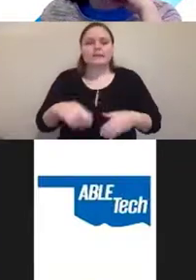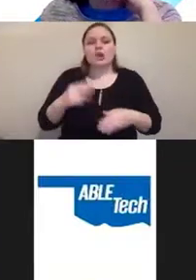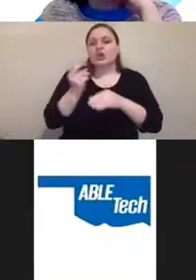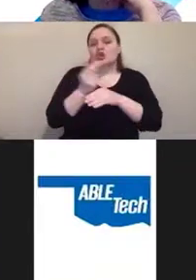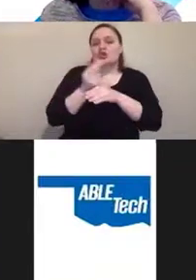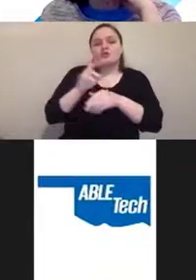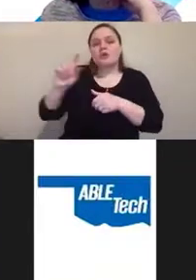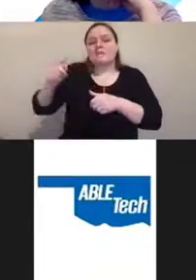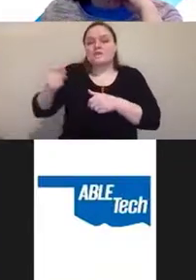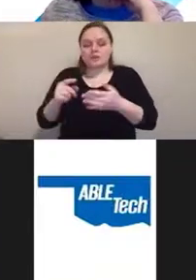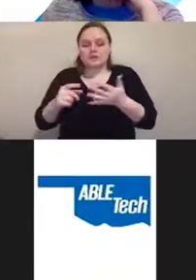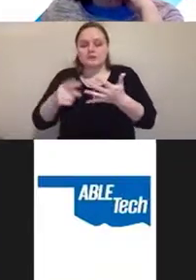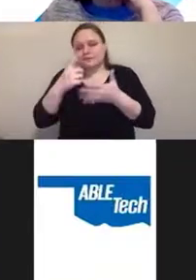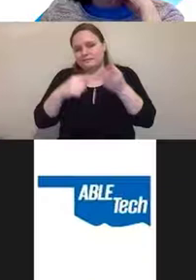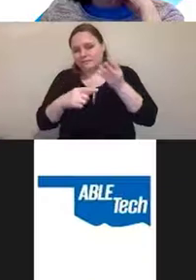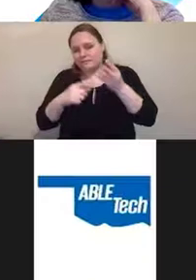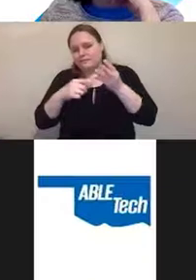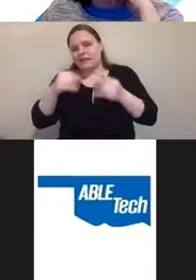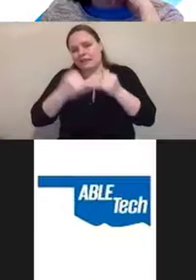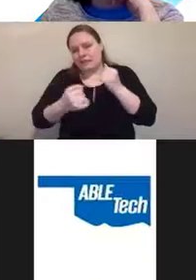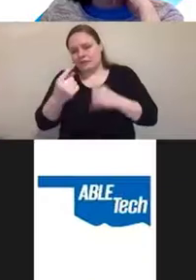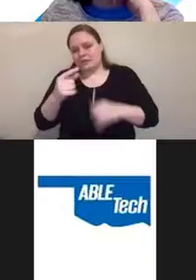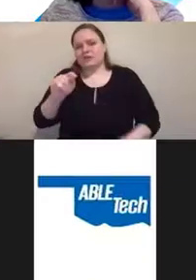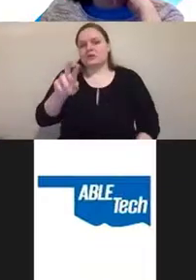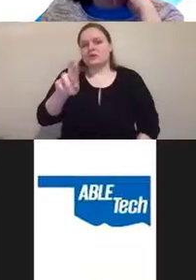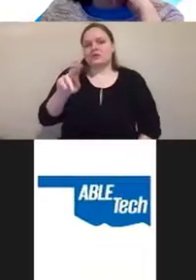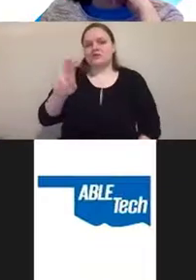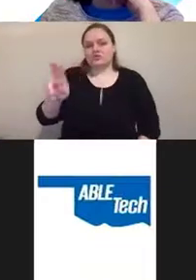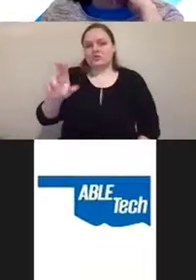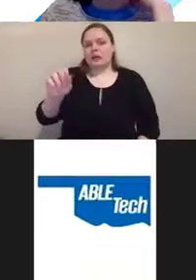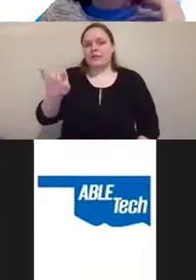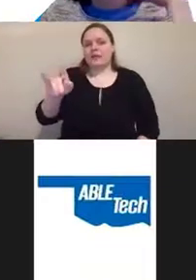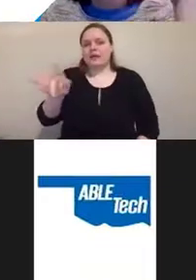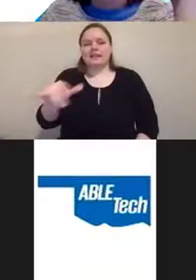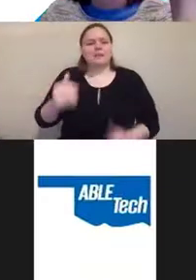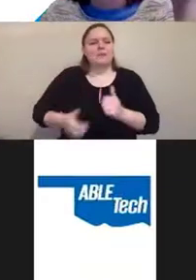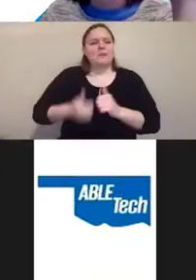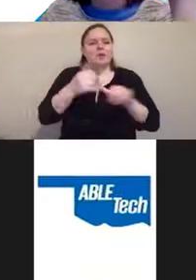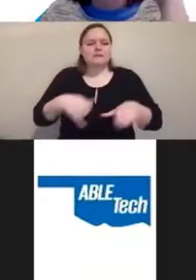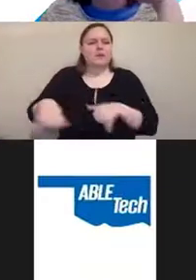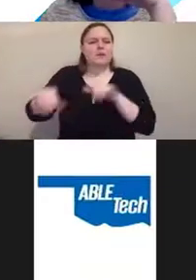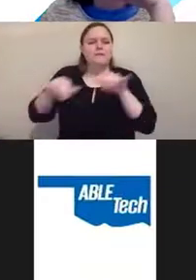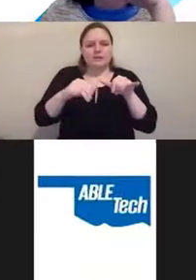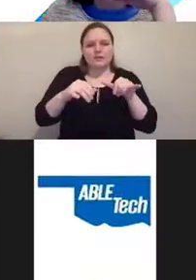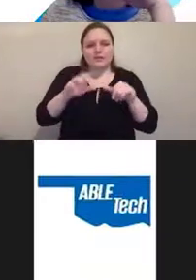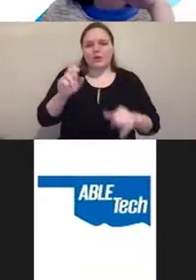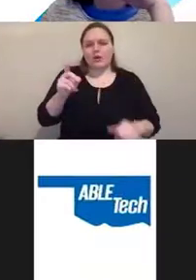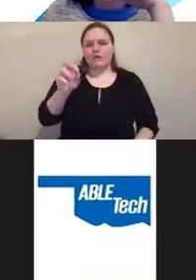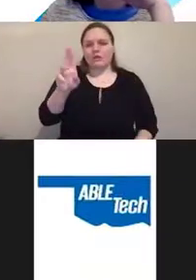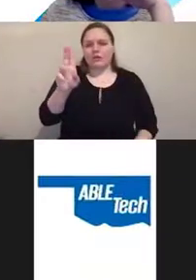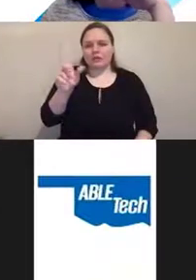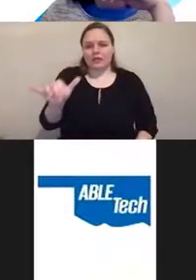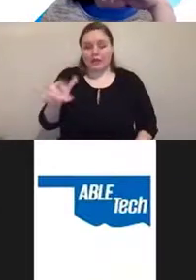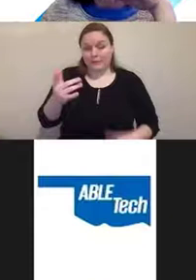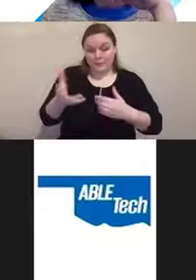So those are the most common overlays and you may have heard of one of these.